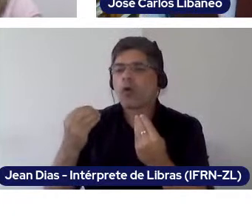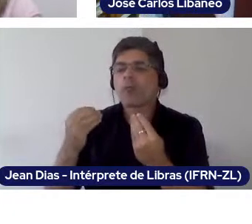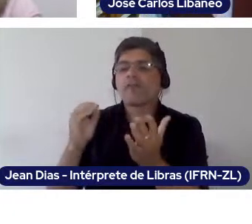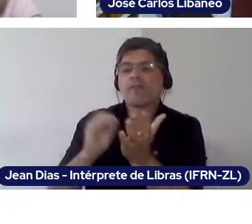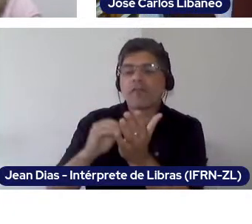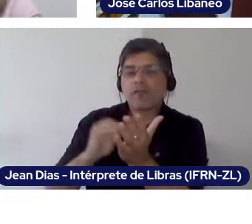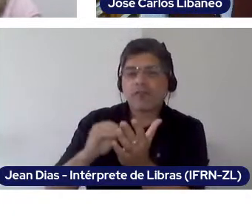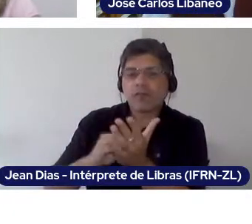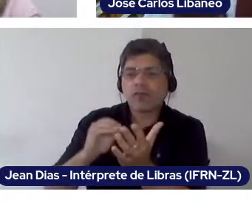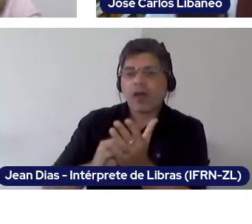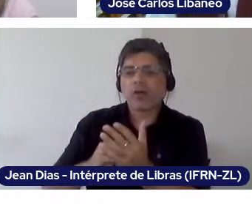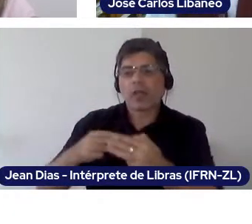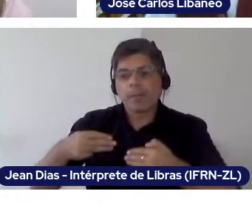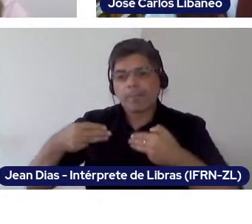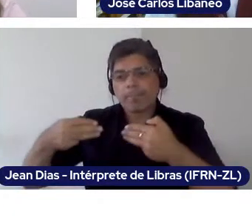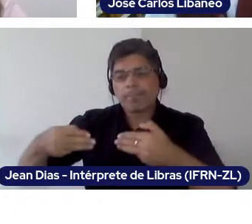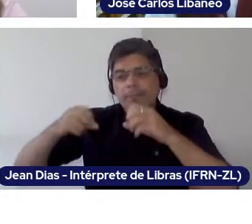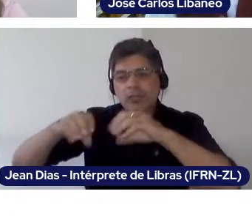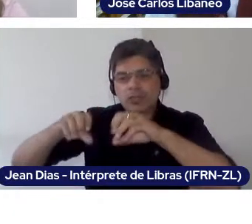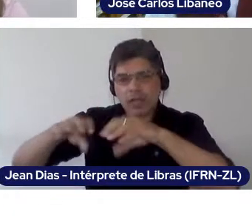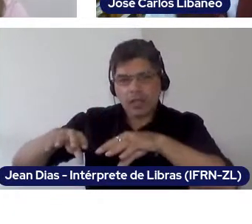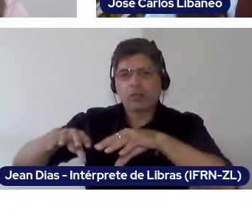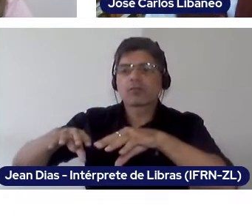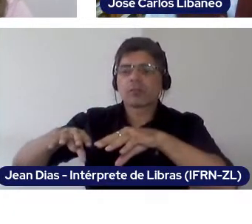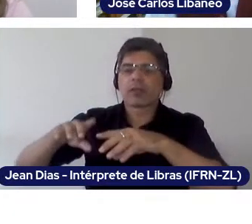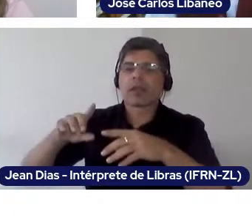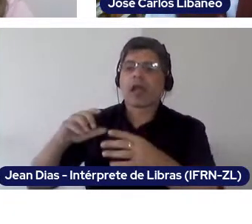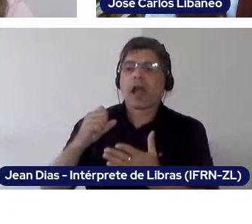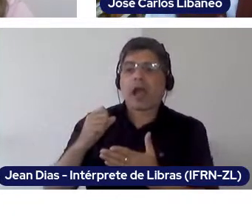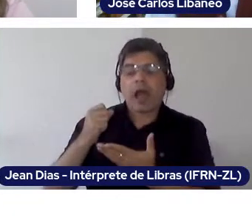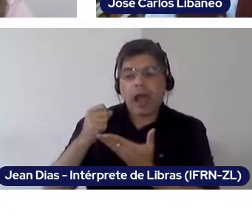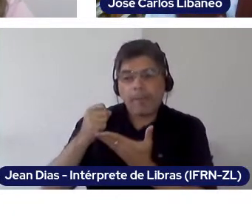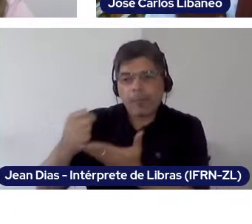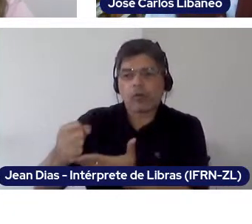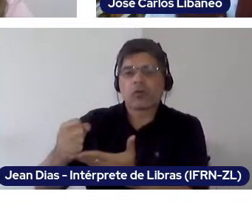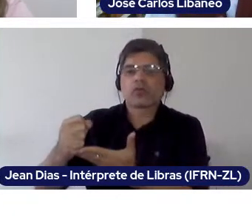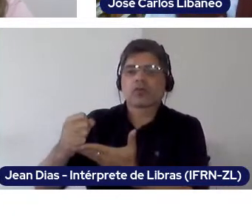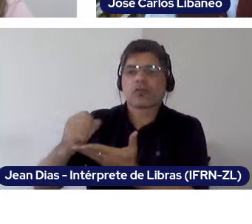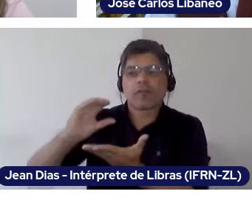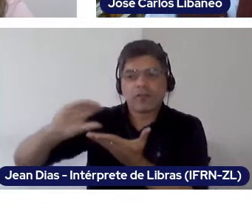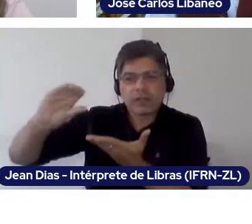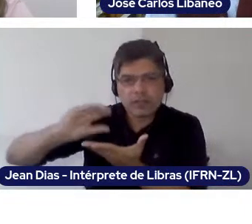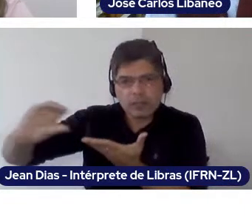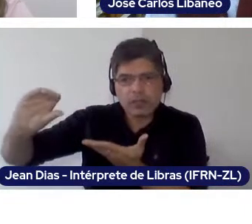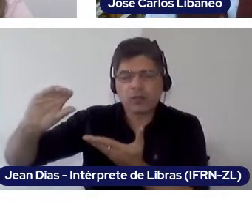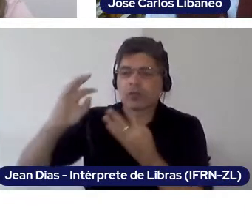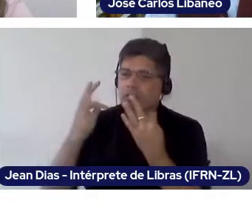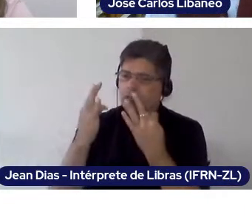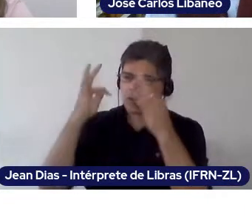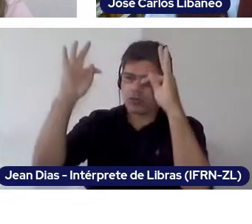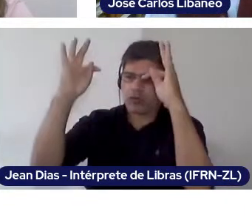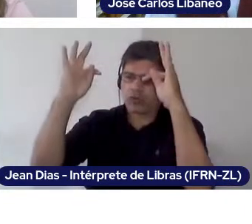in relation to financial support during the pandemic?". Let's start with professor Daniel.